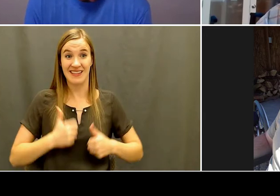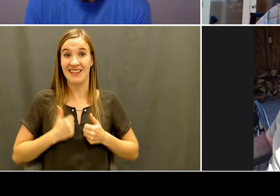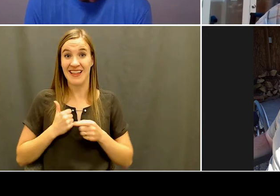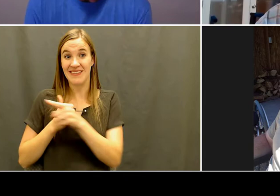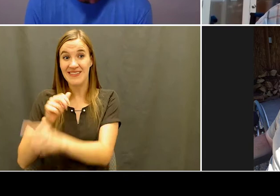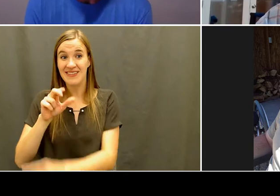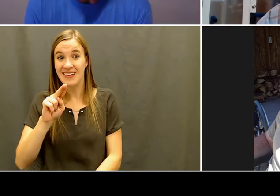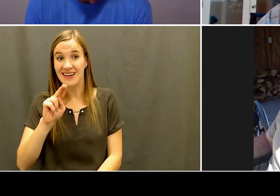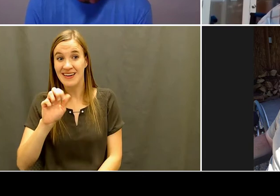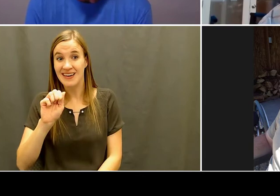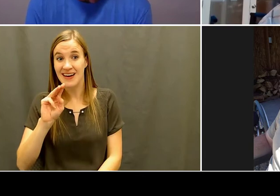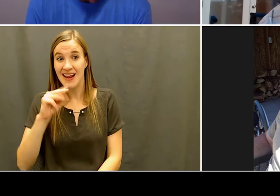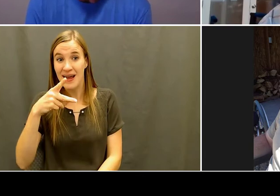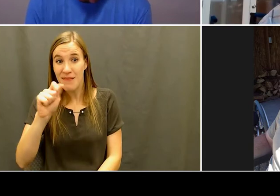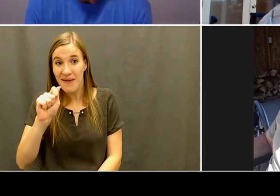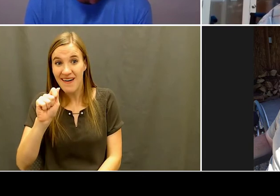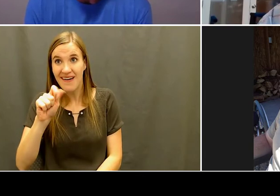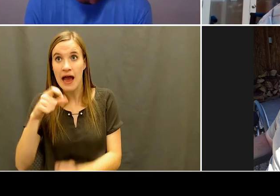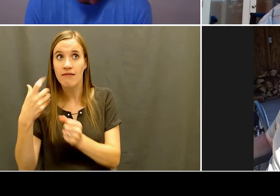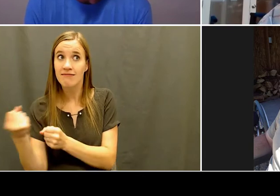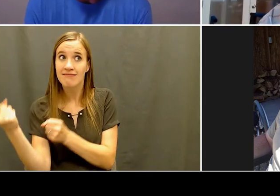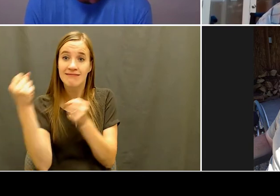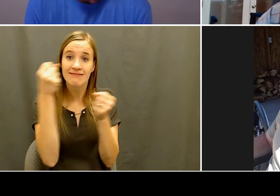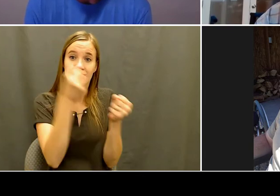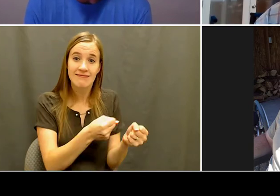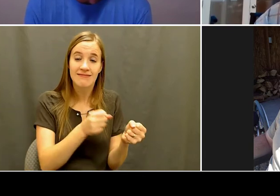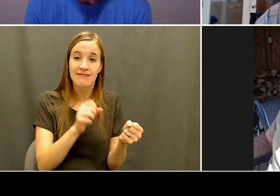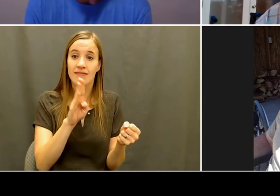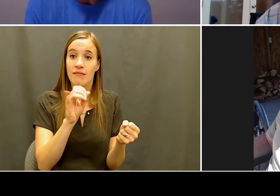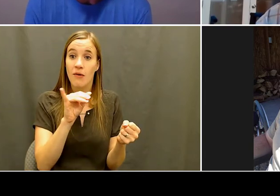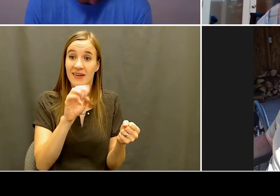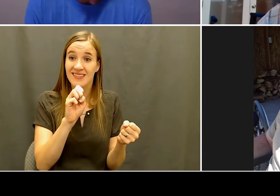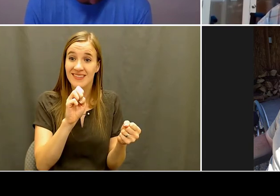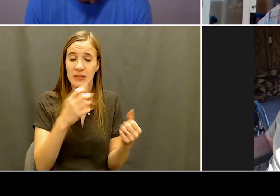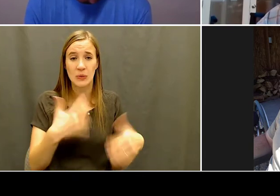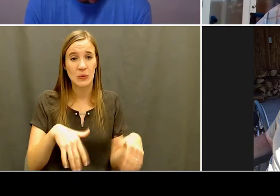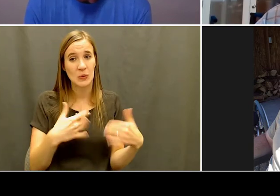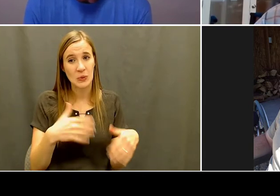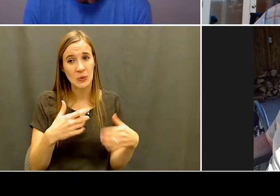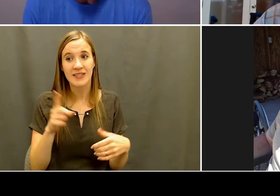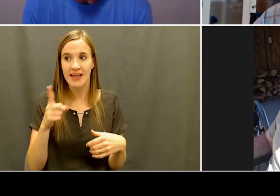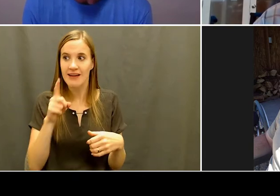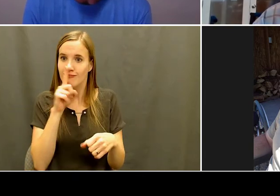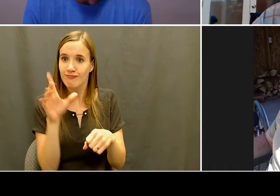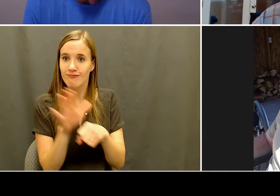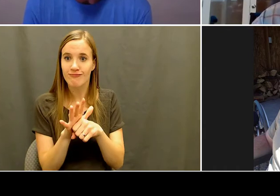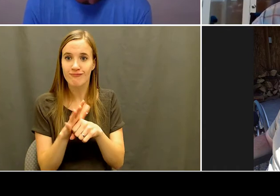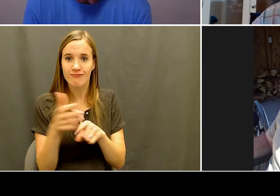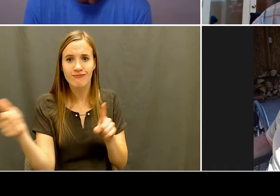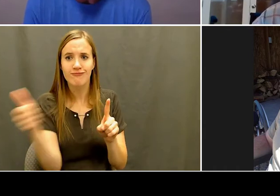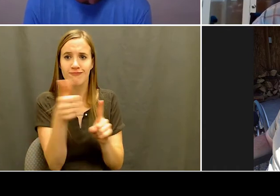just want to say thank you for saying yes. Because, certainly, you know, seeing you every year and then your